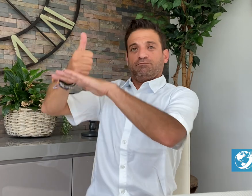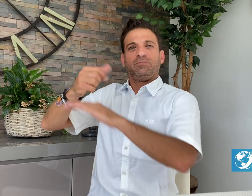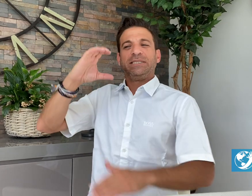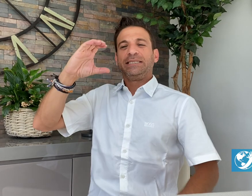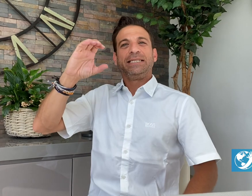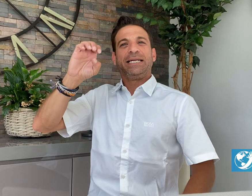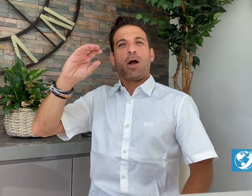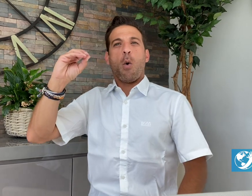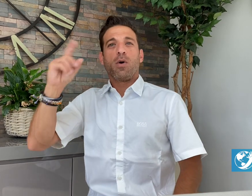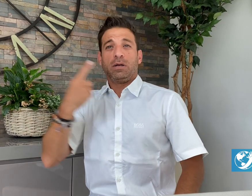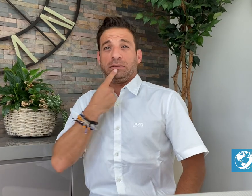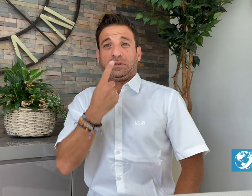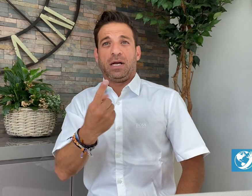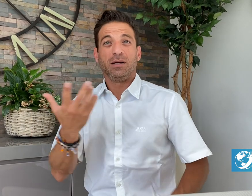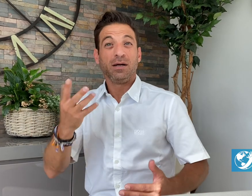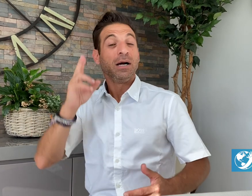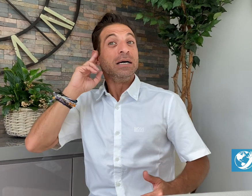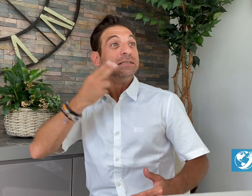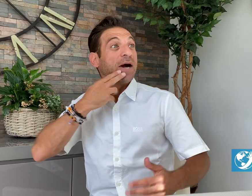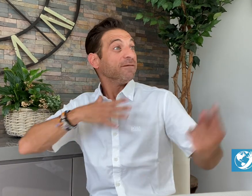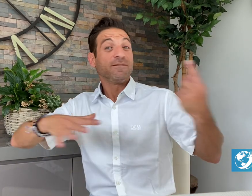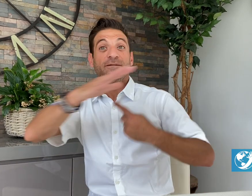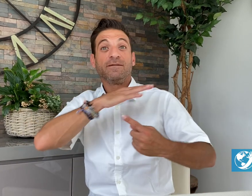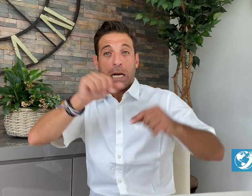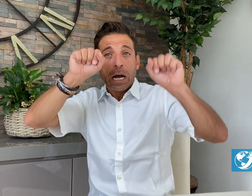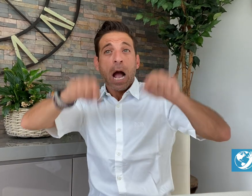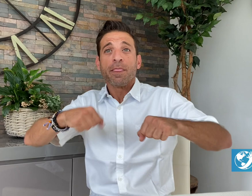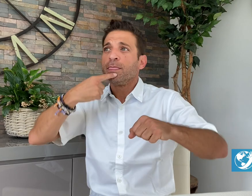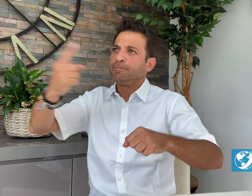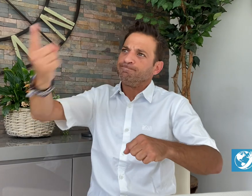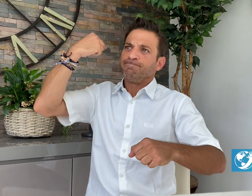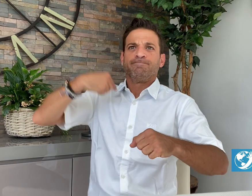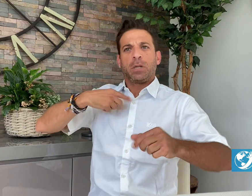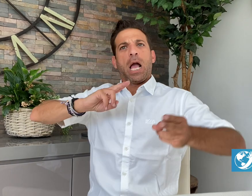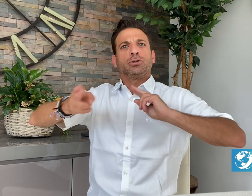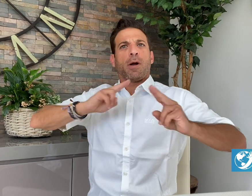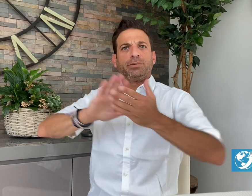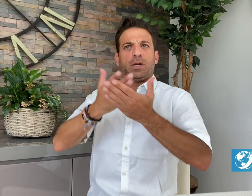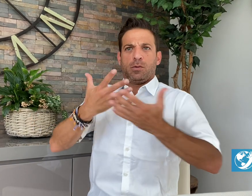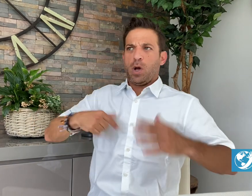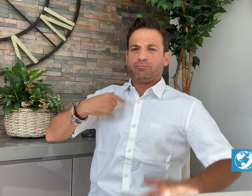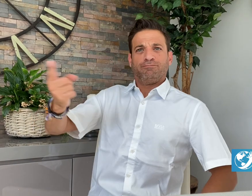The CEO of Deaf Aotearoa explained that while Deaf people are able